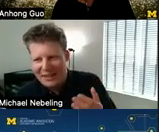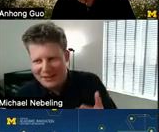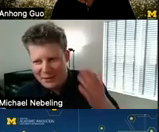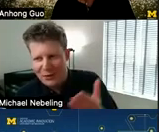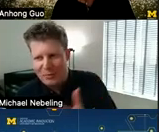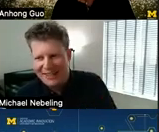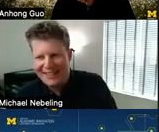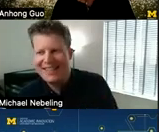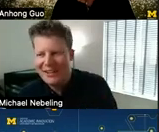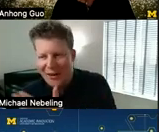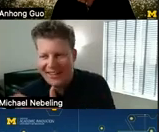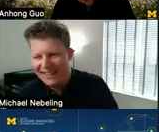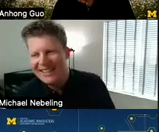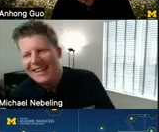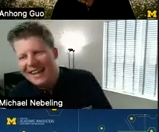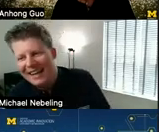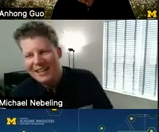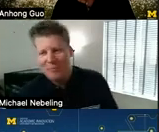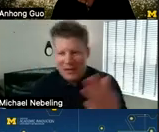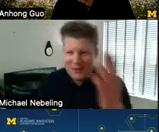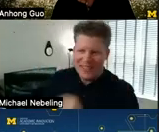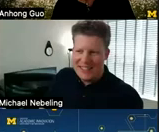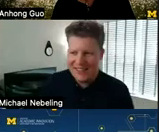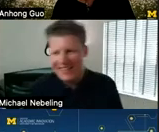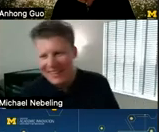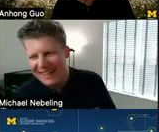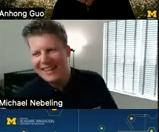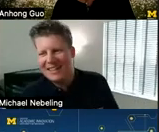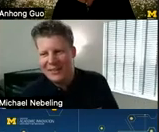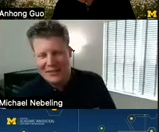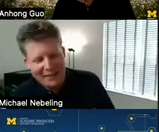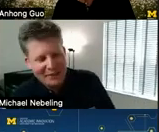is controlled by the learner uh not by you the instructor and that's something to think about